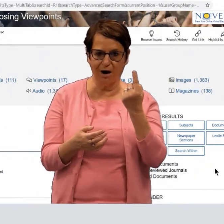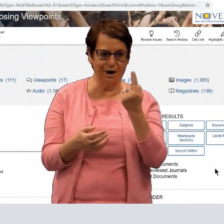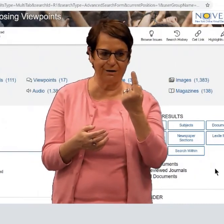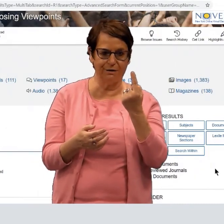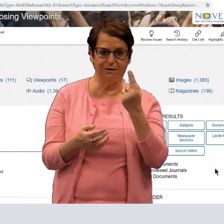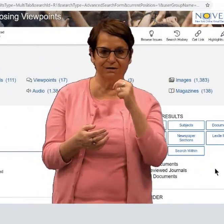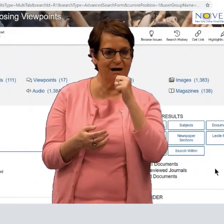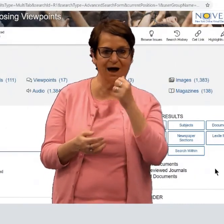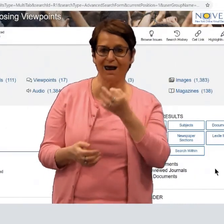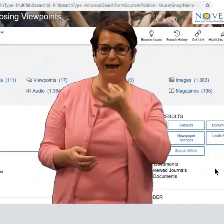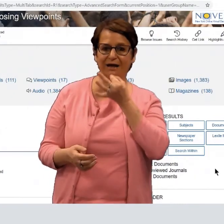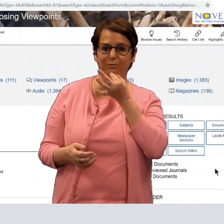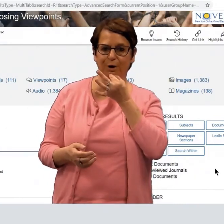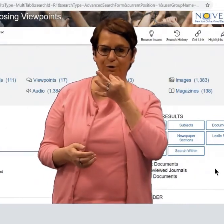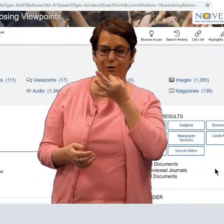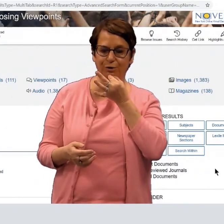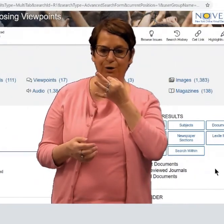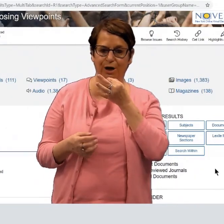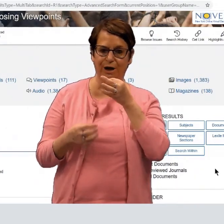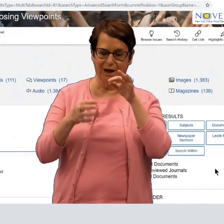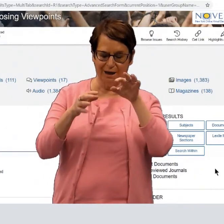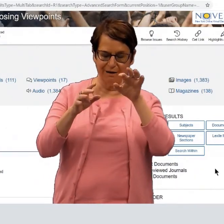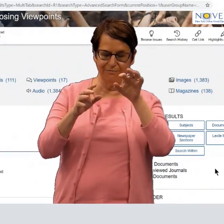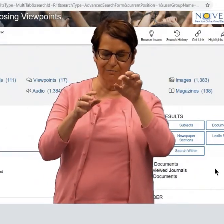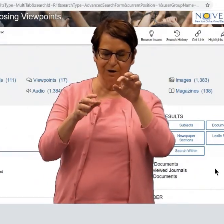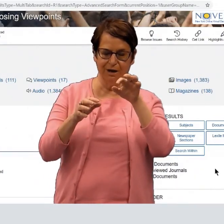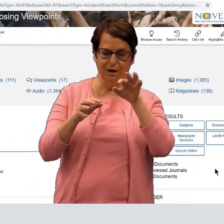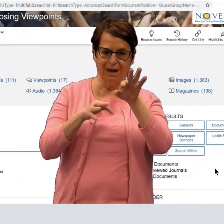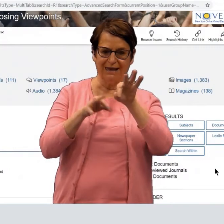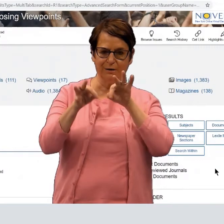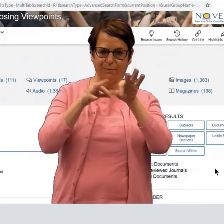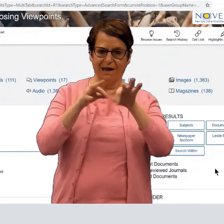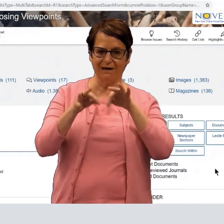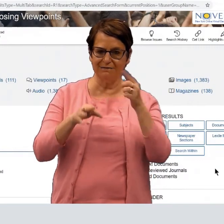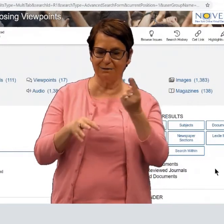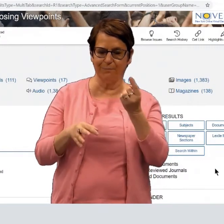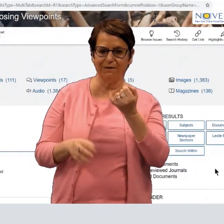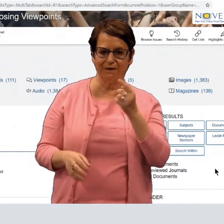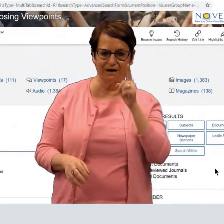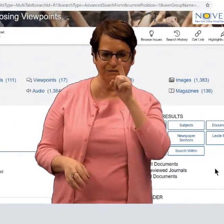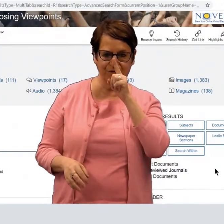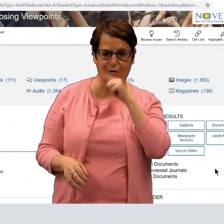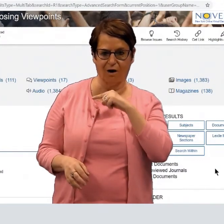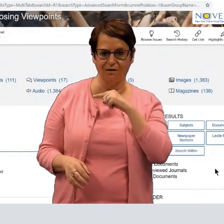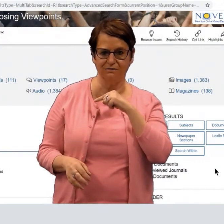Or maybe someone is not an expert, and explaining